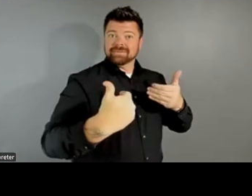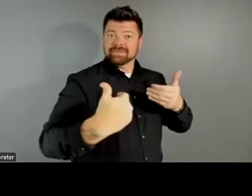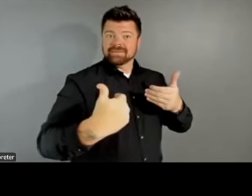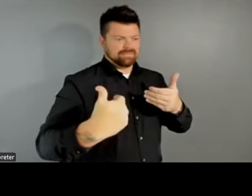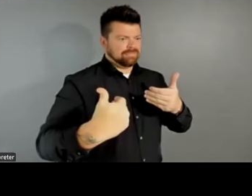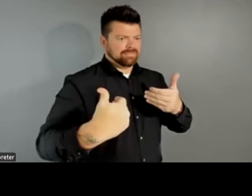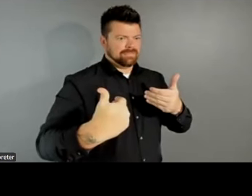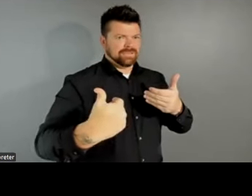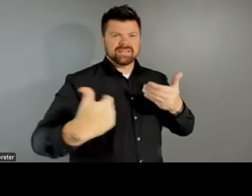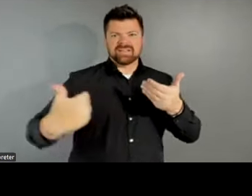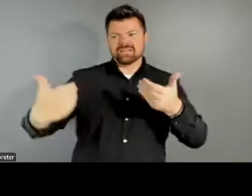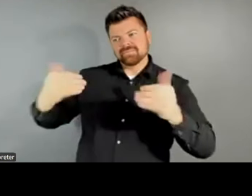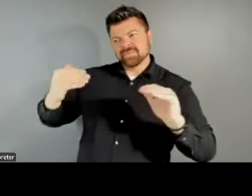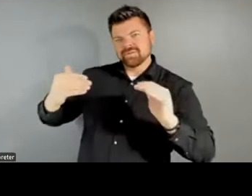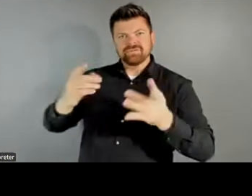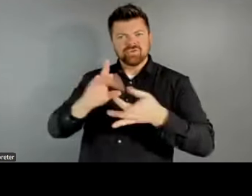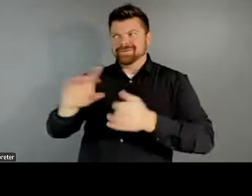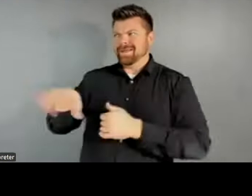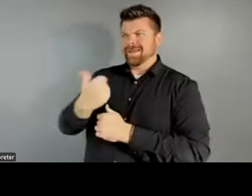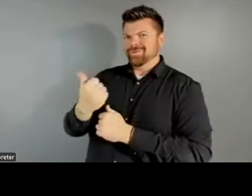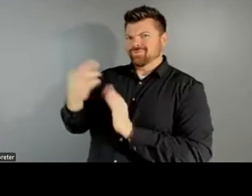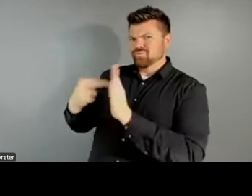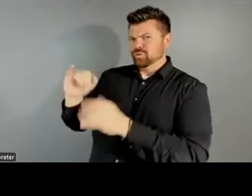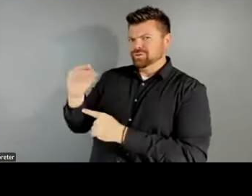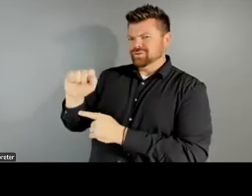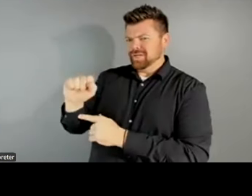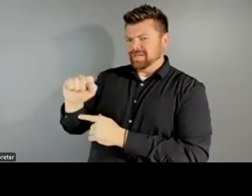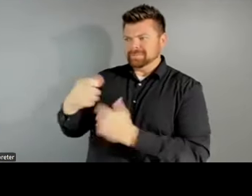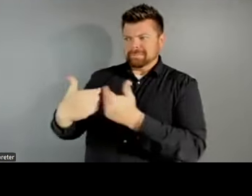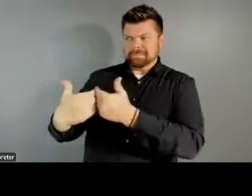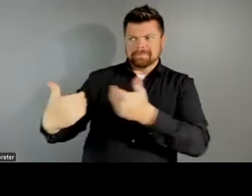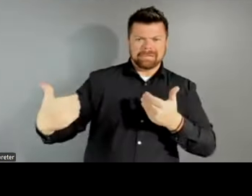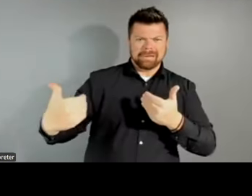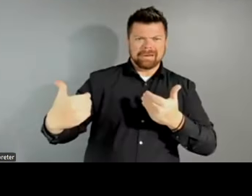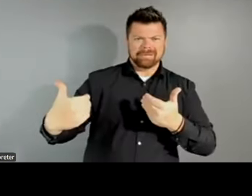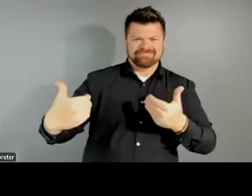community, but actually really deeply integral to what is trying to be achieved in every